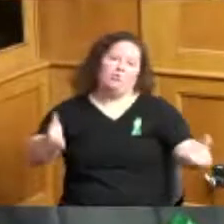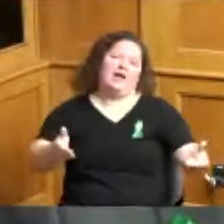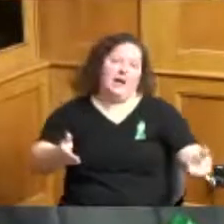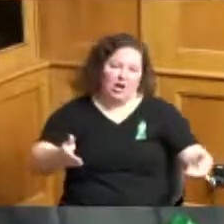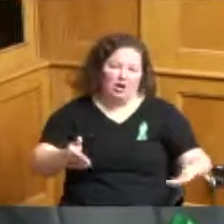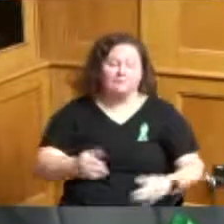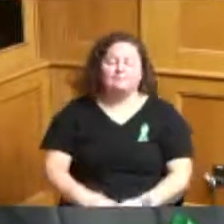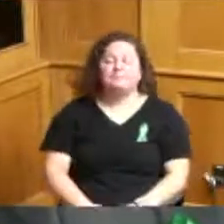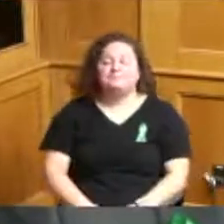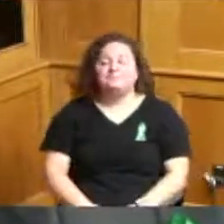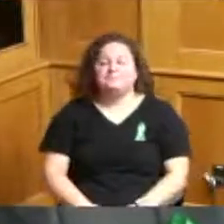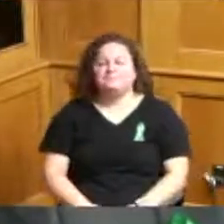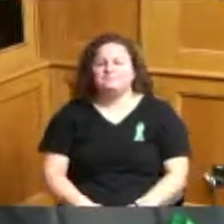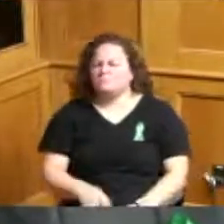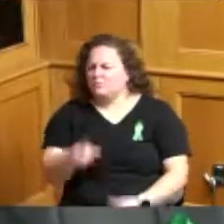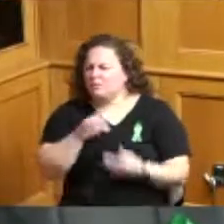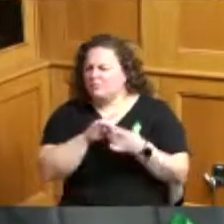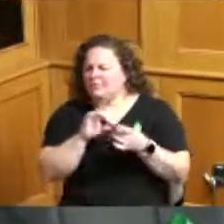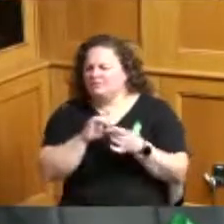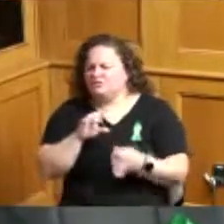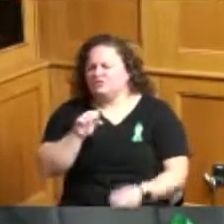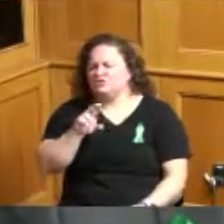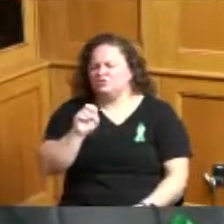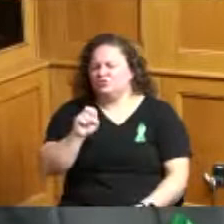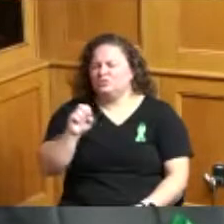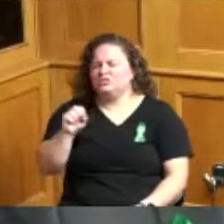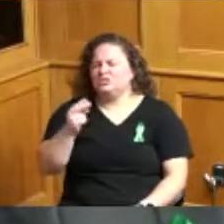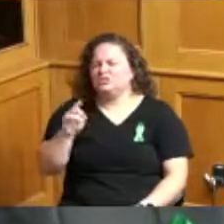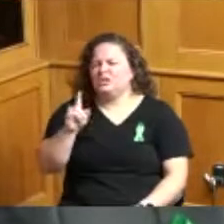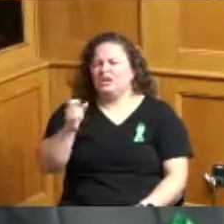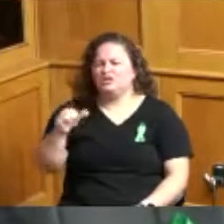mentioned sue Schiller I went and presented the proclamation that was signed by all three of us